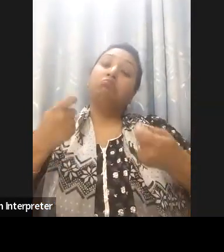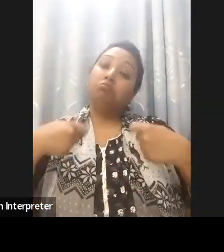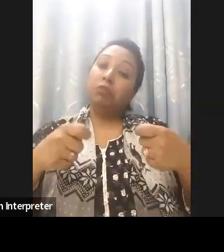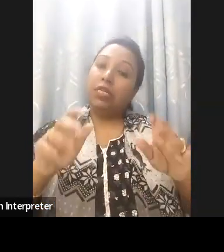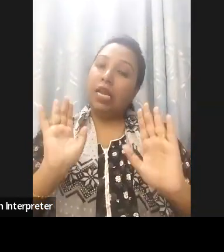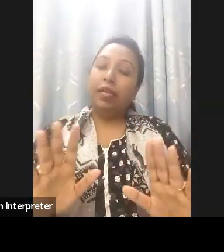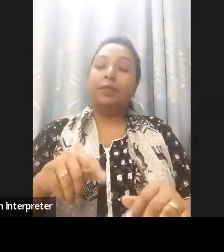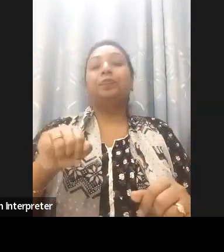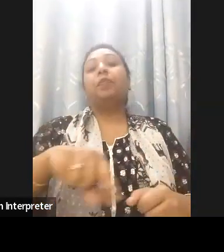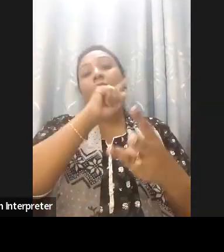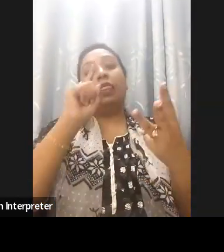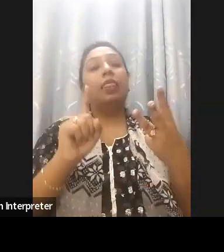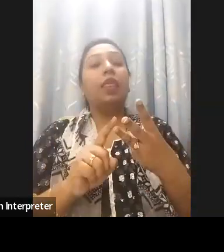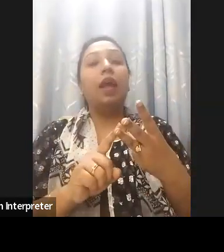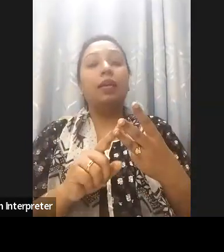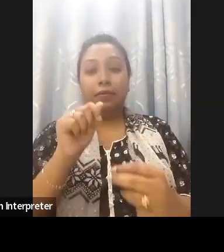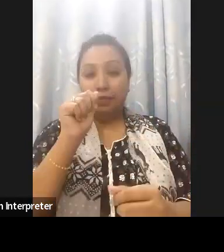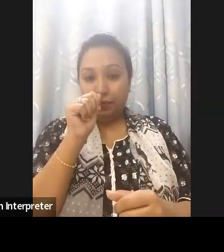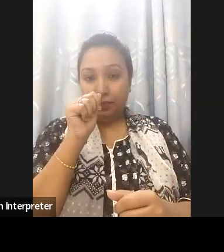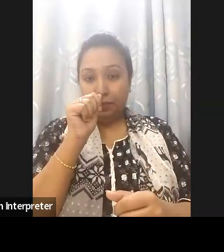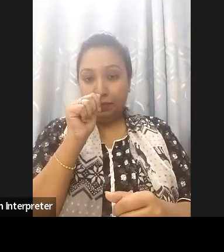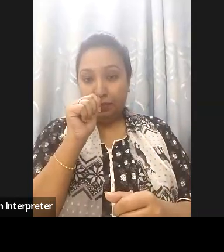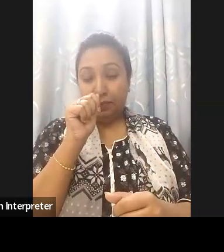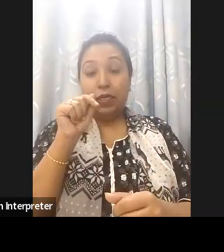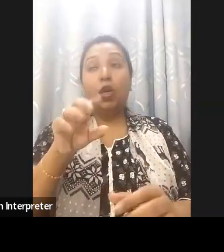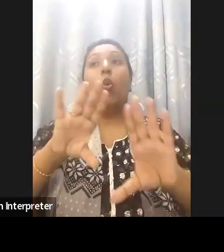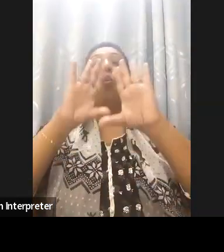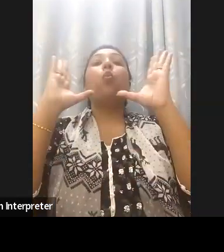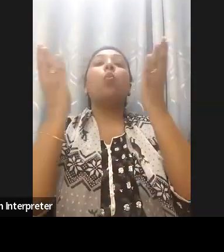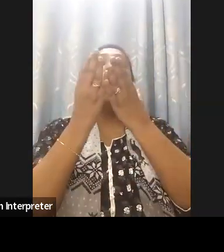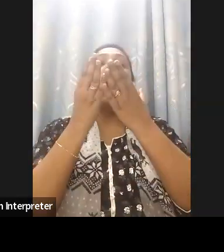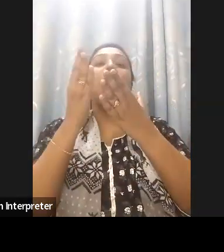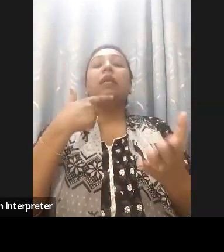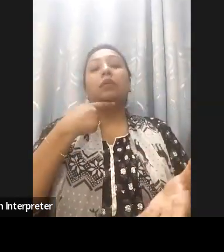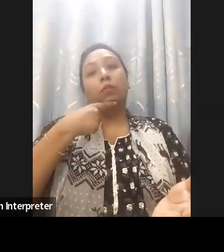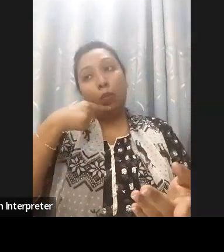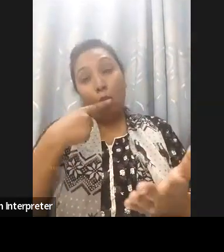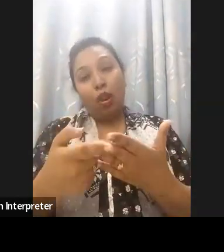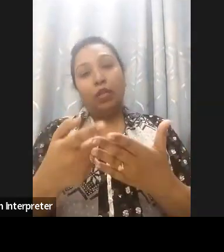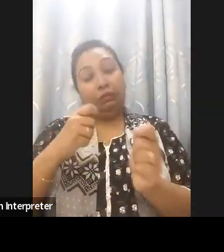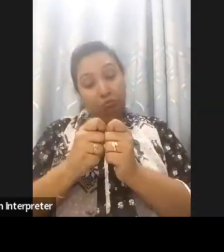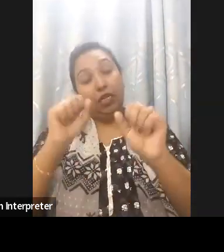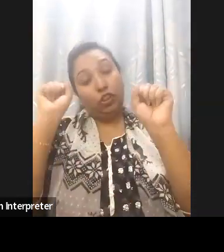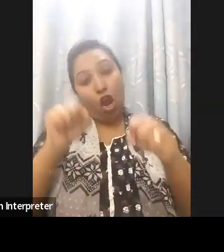which is the International or Global commitment. Our government is the first 20 country who have